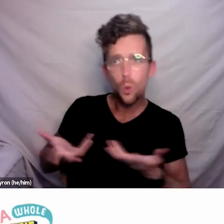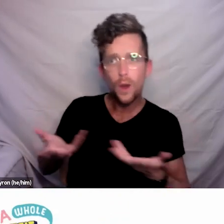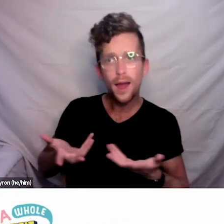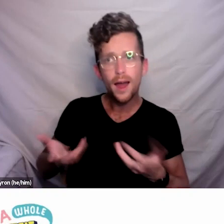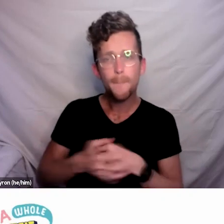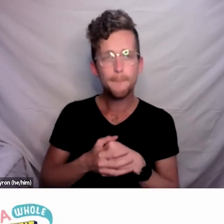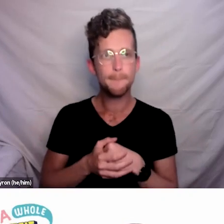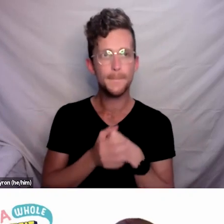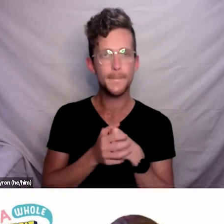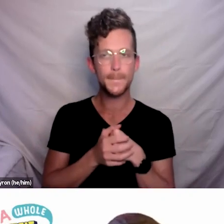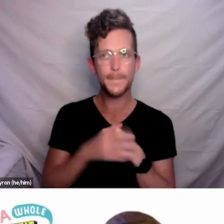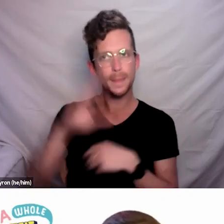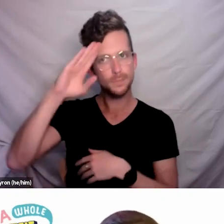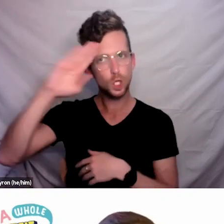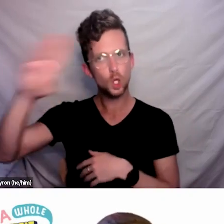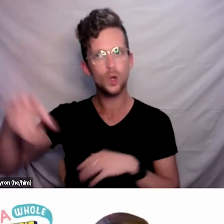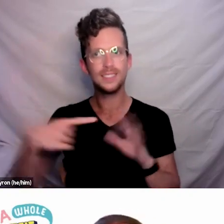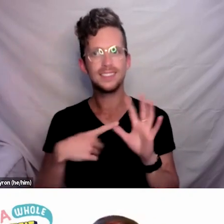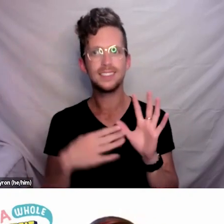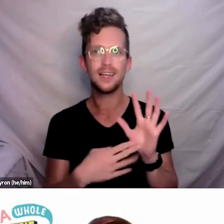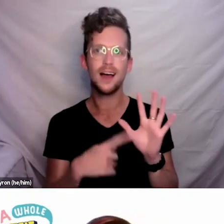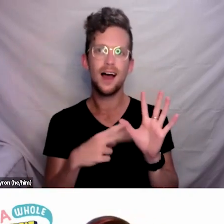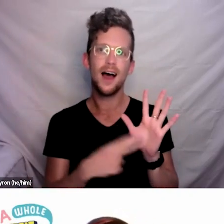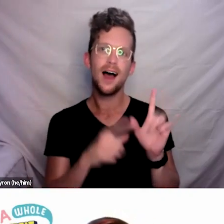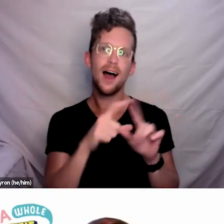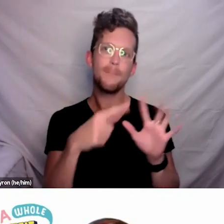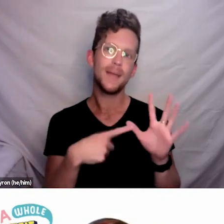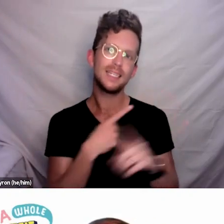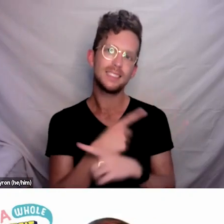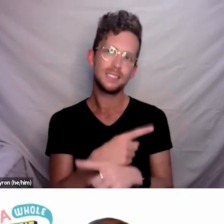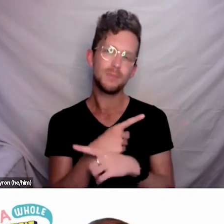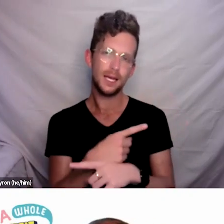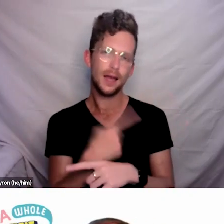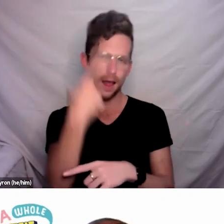I think that what’s- what you’re highlighting or what we have seen